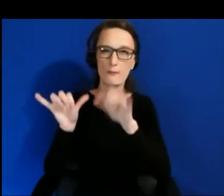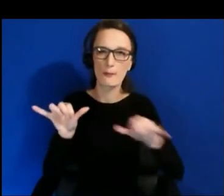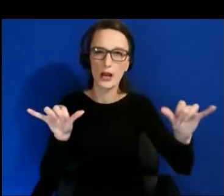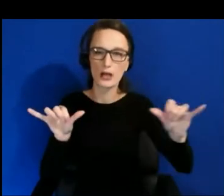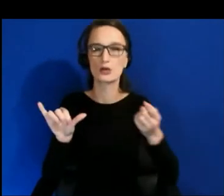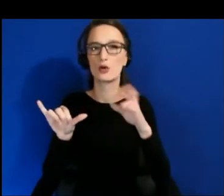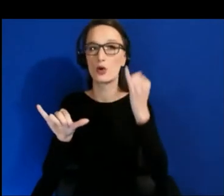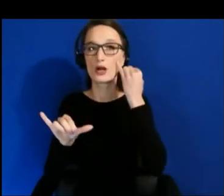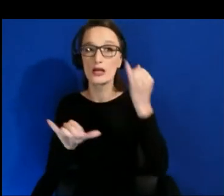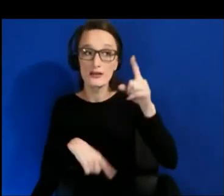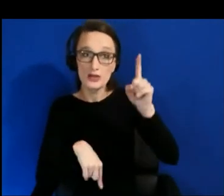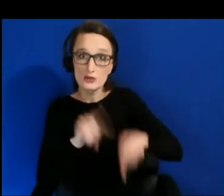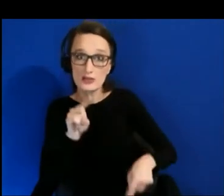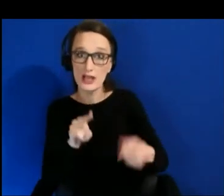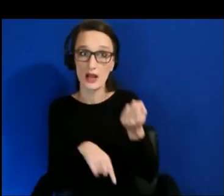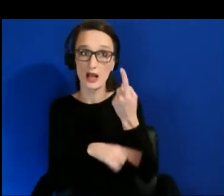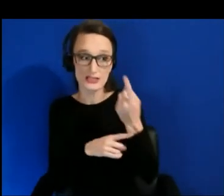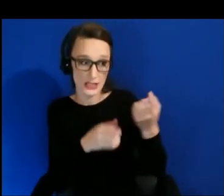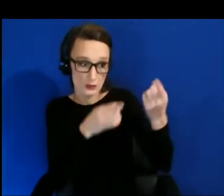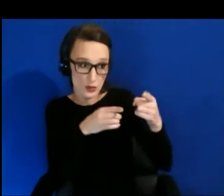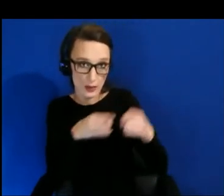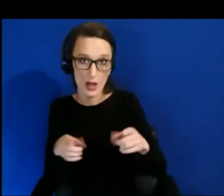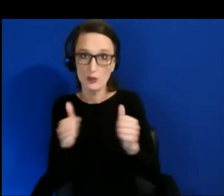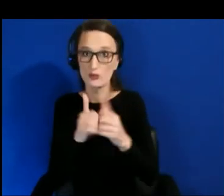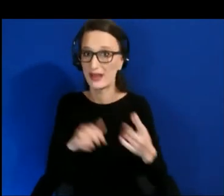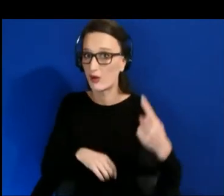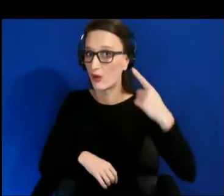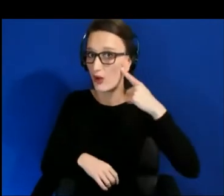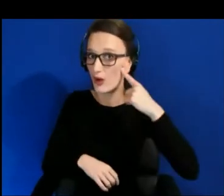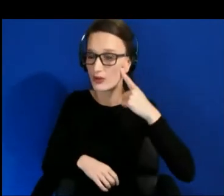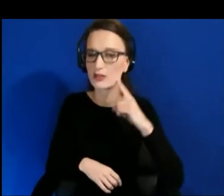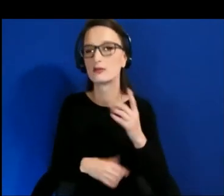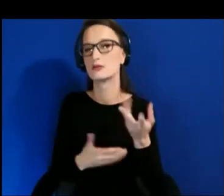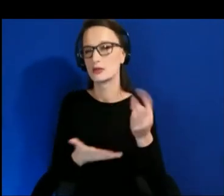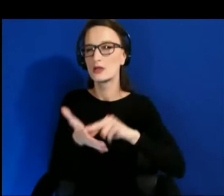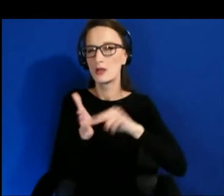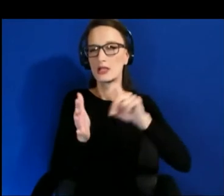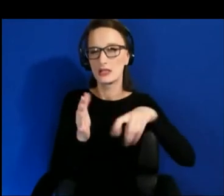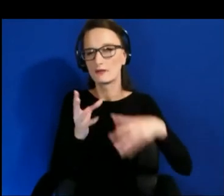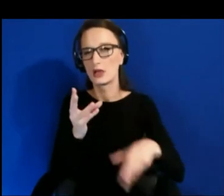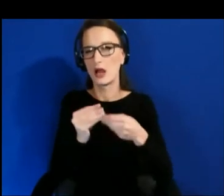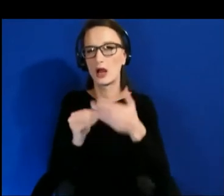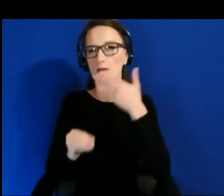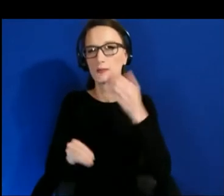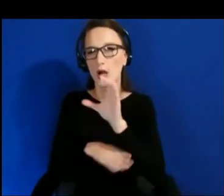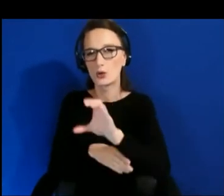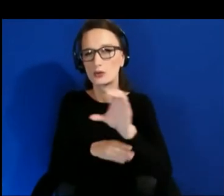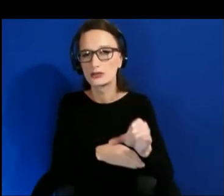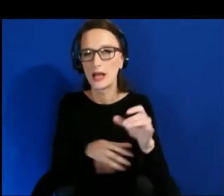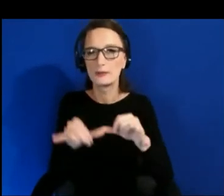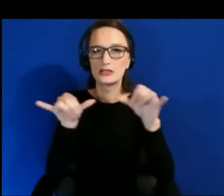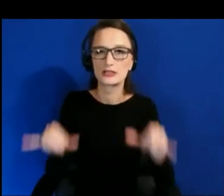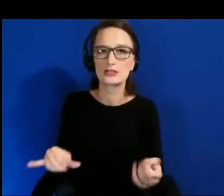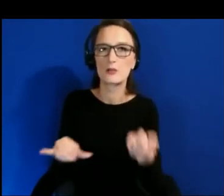that's another learning to add in better captioning systems or provide some visual context cues to help users understand.